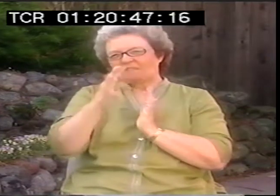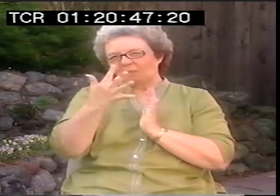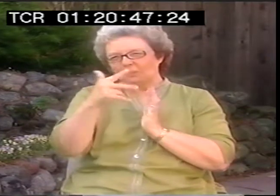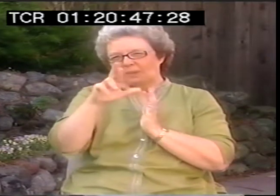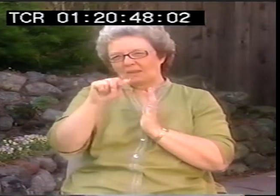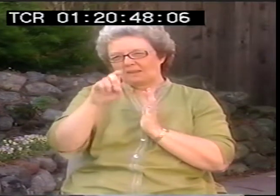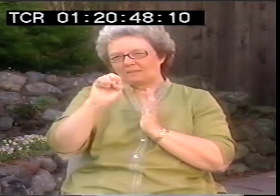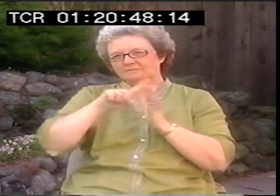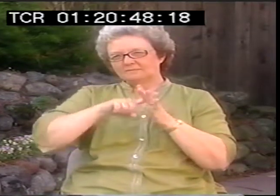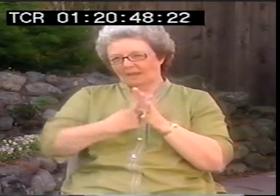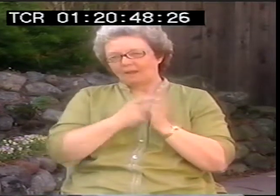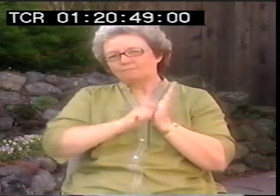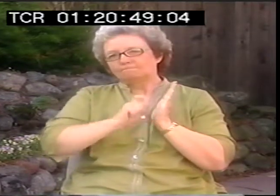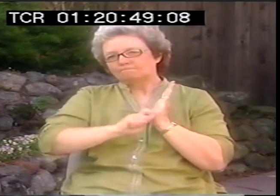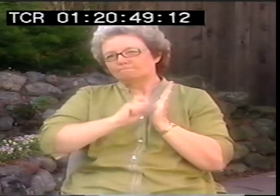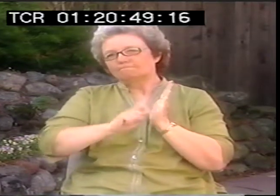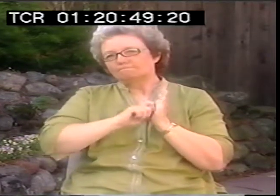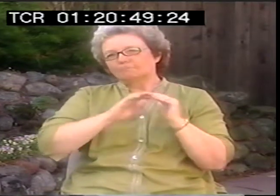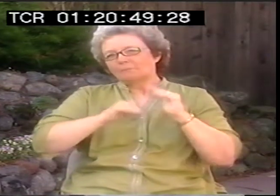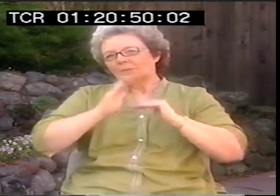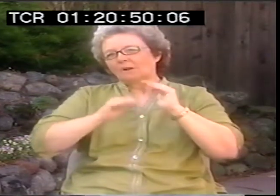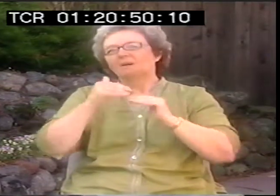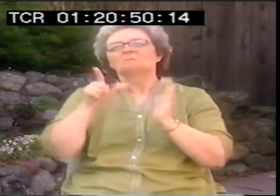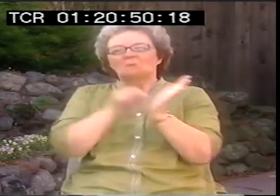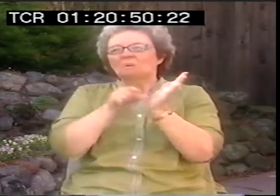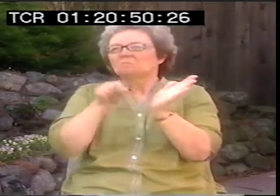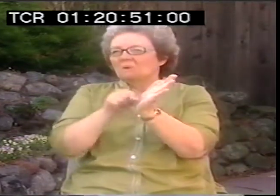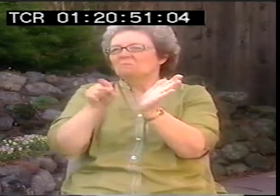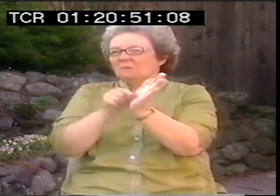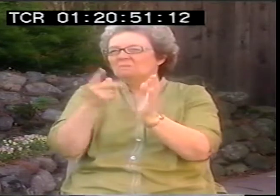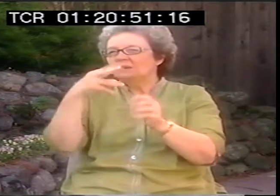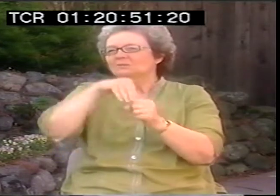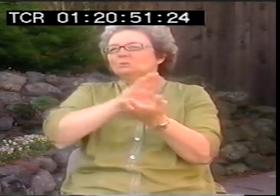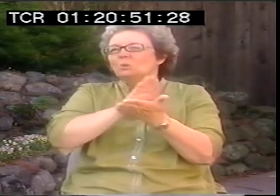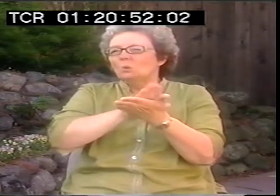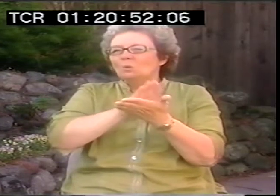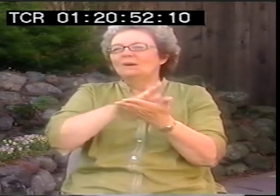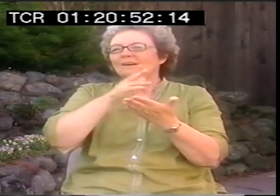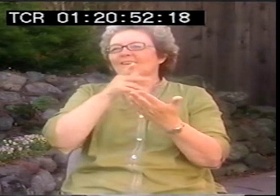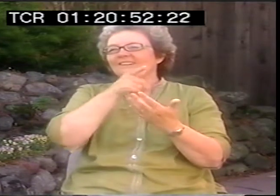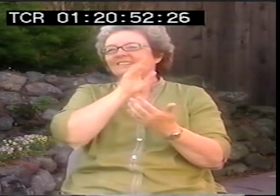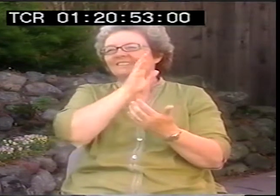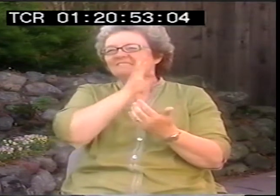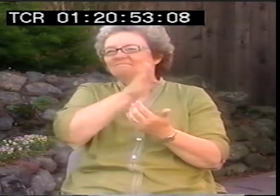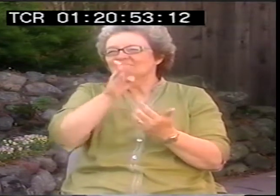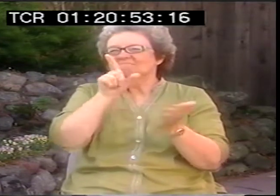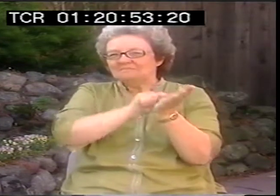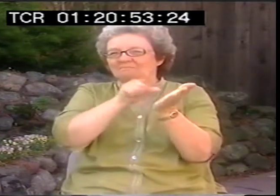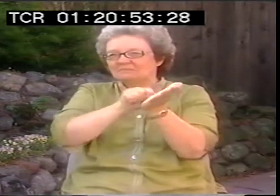My poetry mostly started out, it was written, started as written. I started in fifth grade writing poetry.